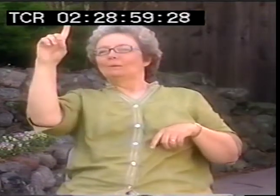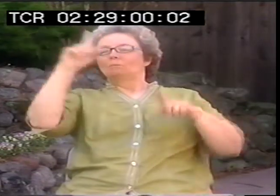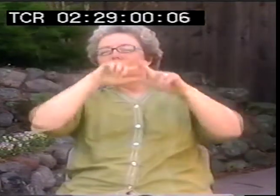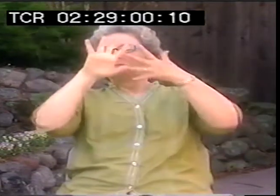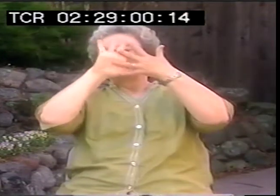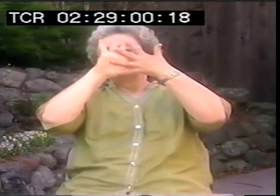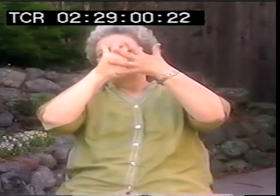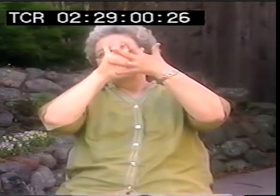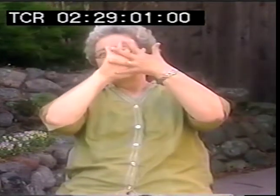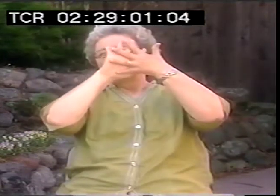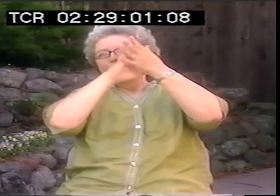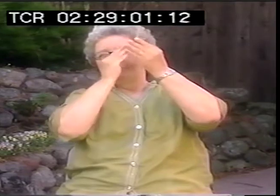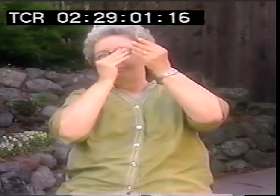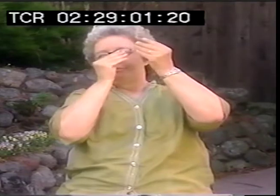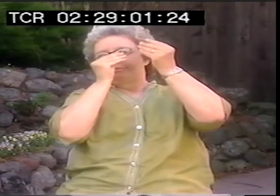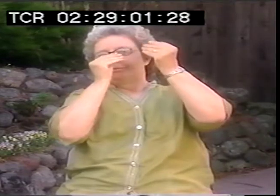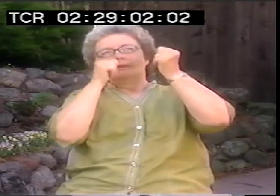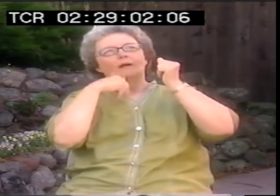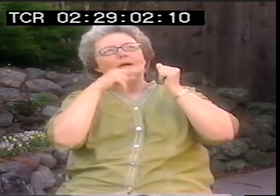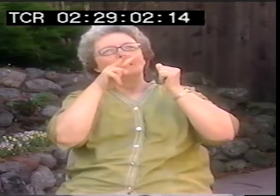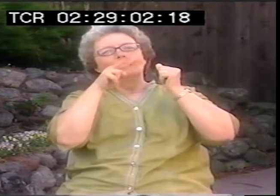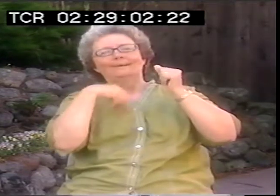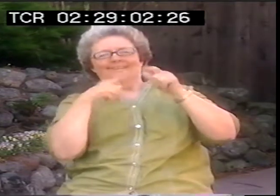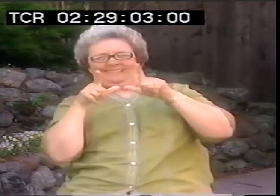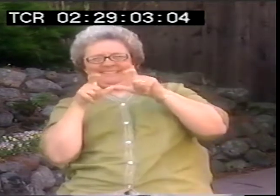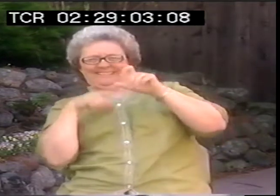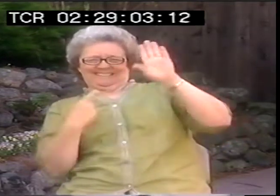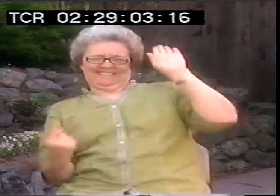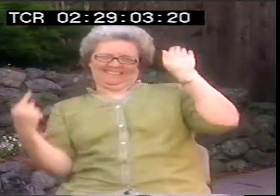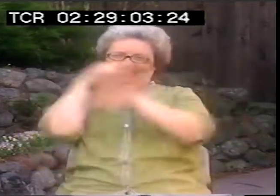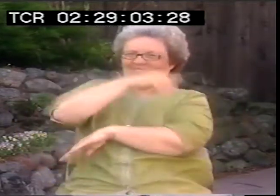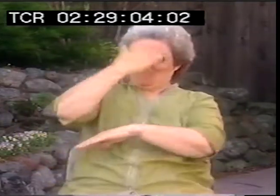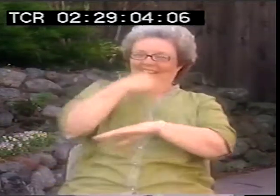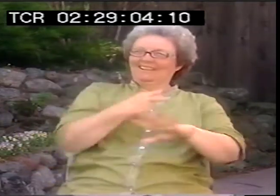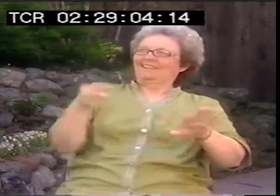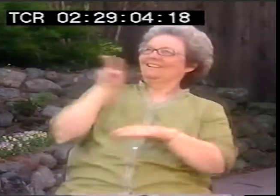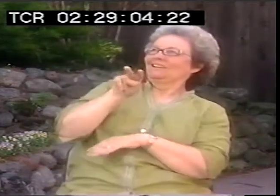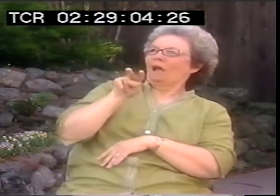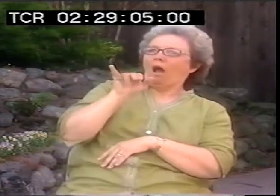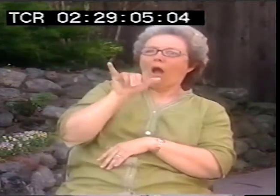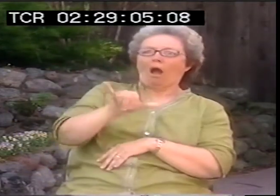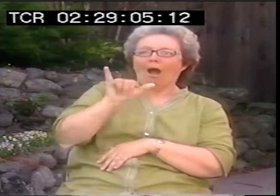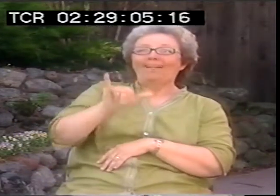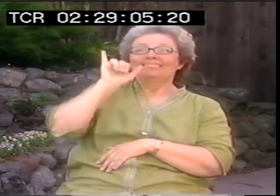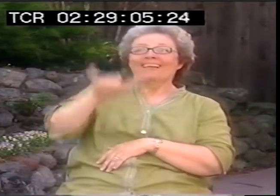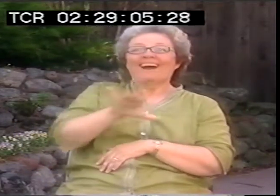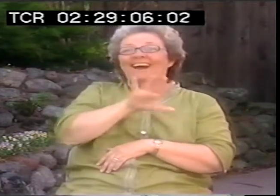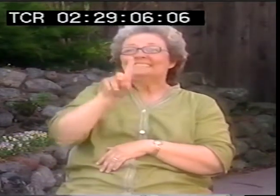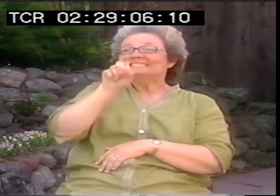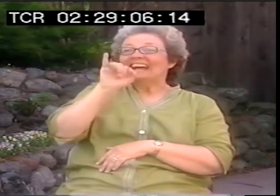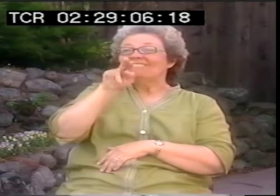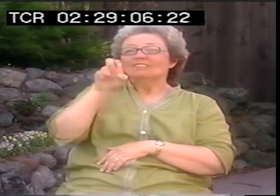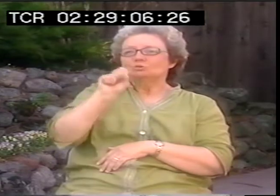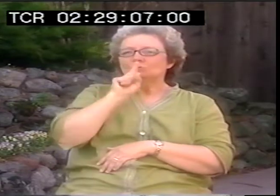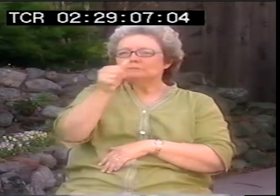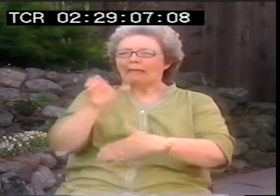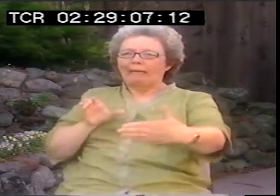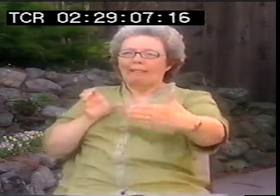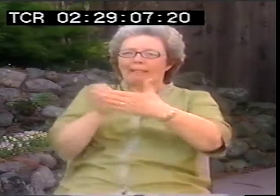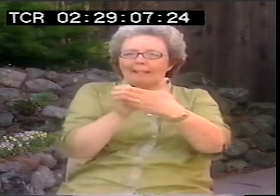And the sign at the top said the Deaf Hood Museum. It was covered over with leaves and what have you.